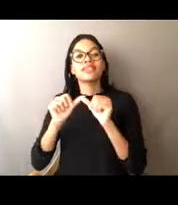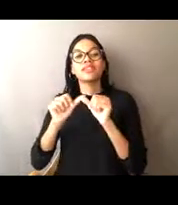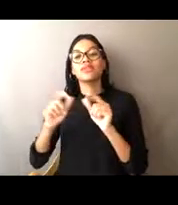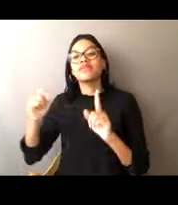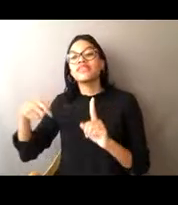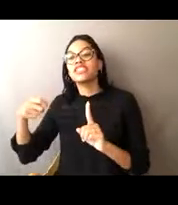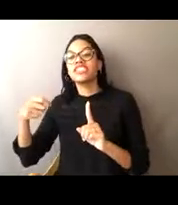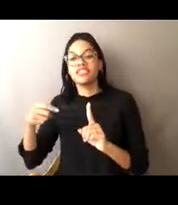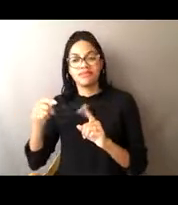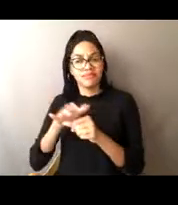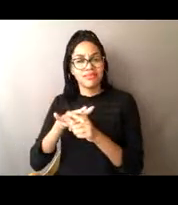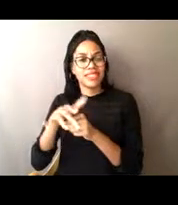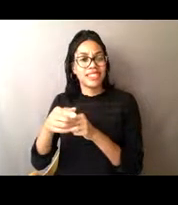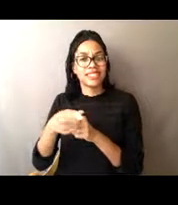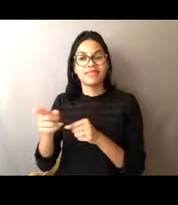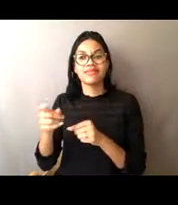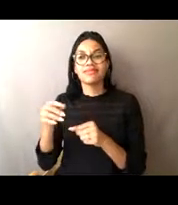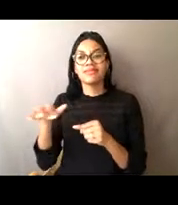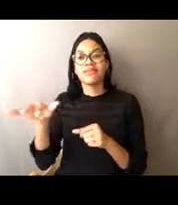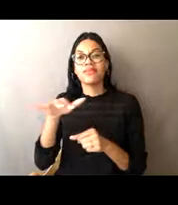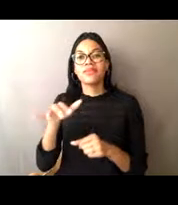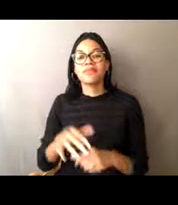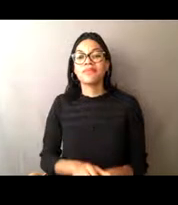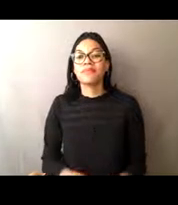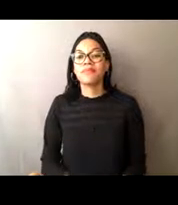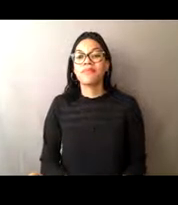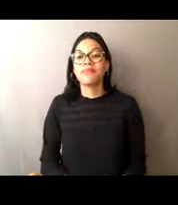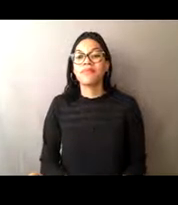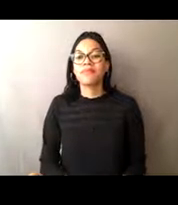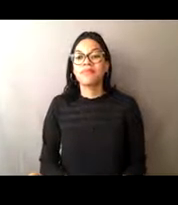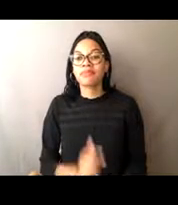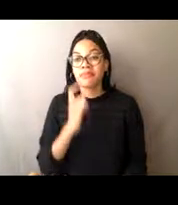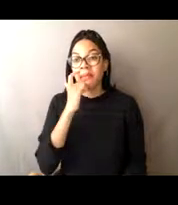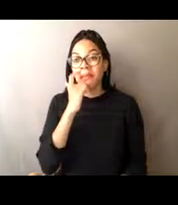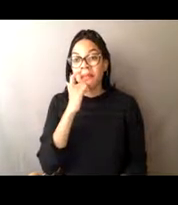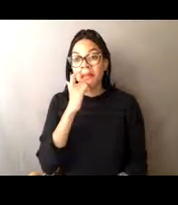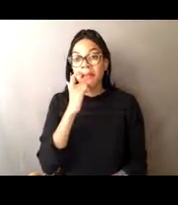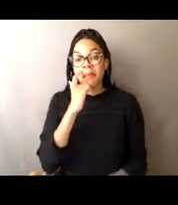So I mentioned briefly there that it's not just fish.